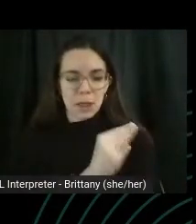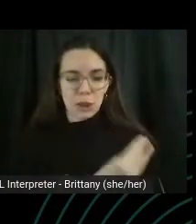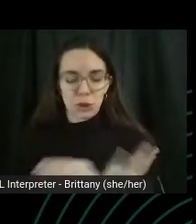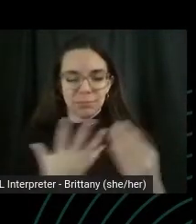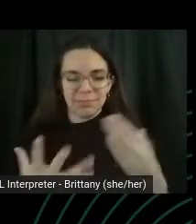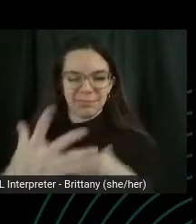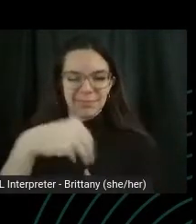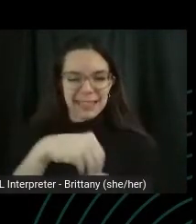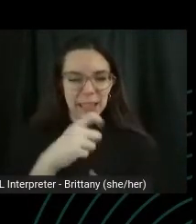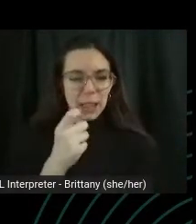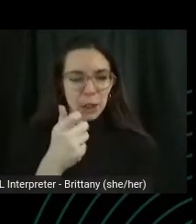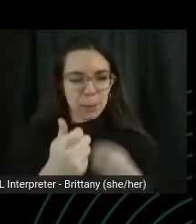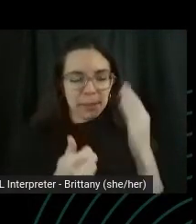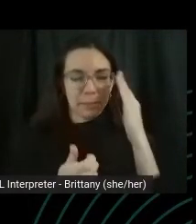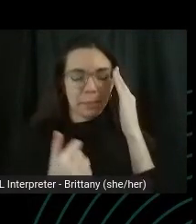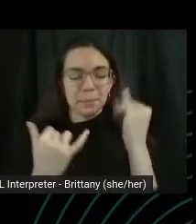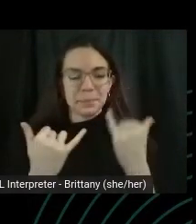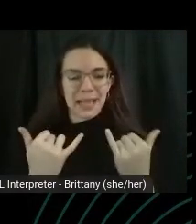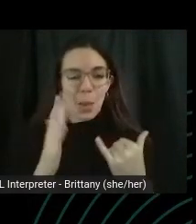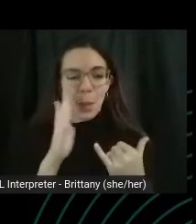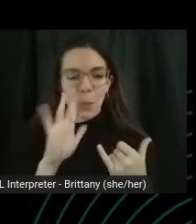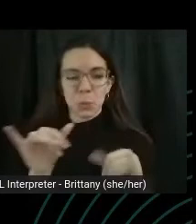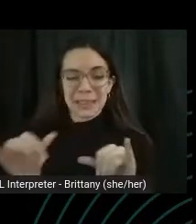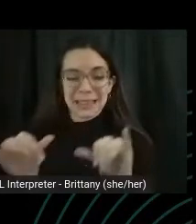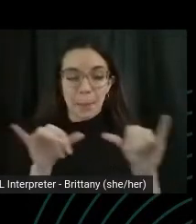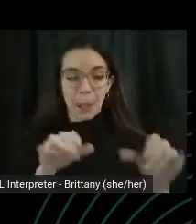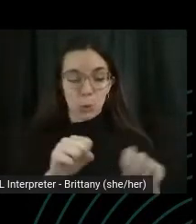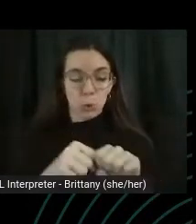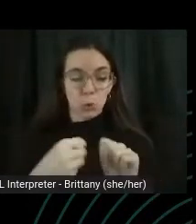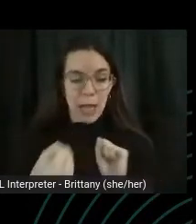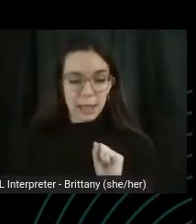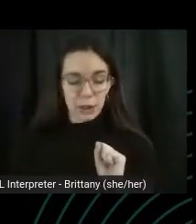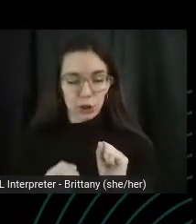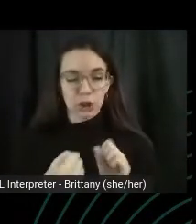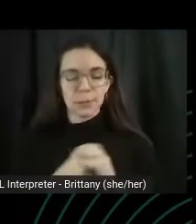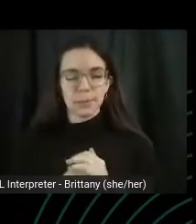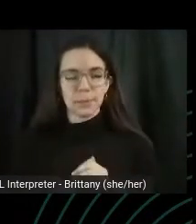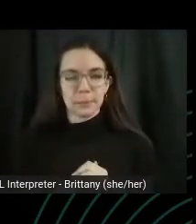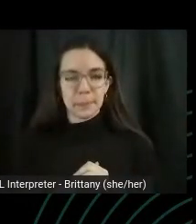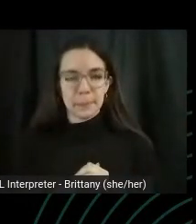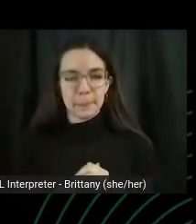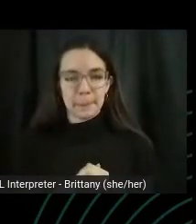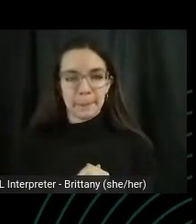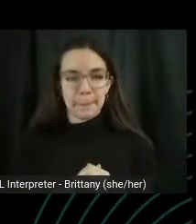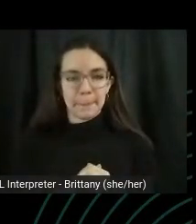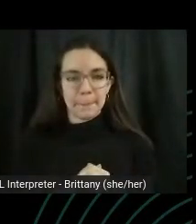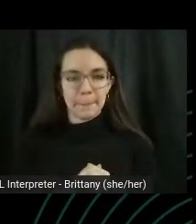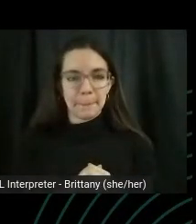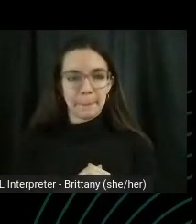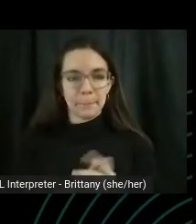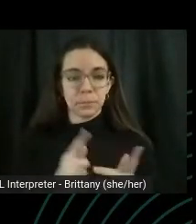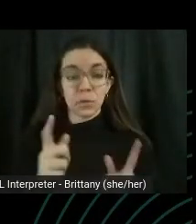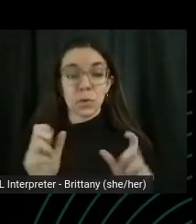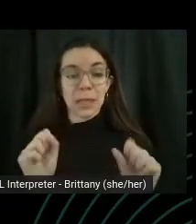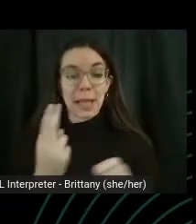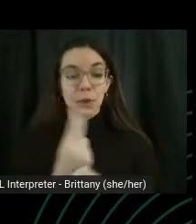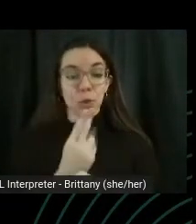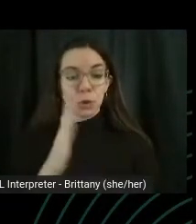So this time we're going to do a similar stretch. So we did when we went to the side so you can use your hands to really help.